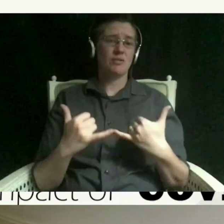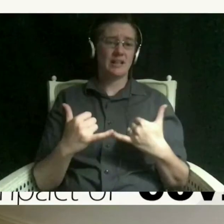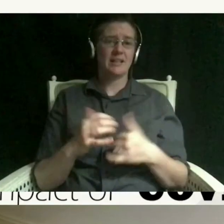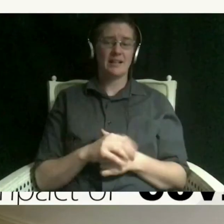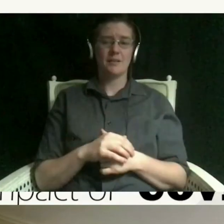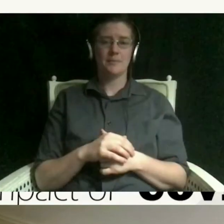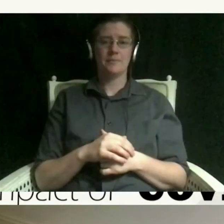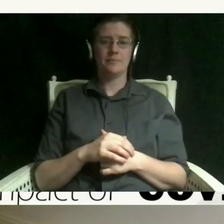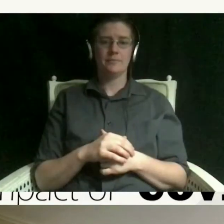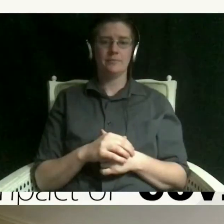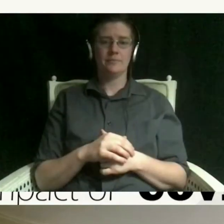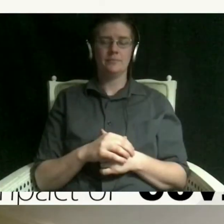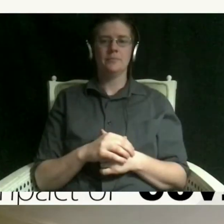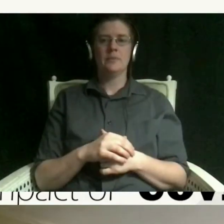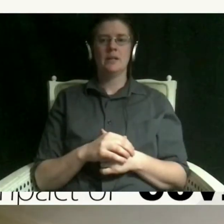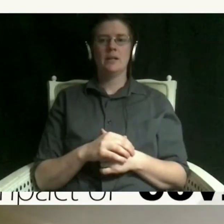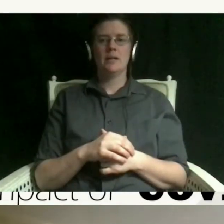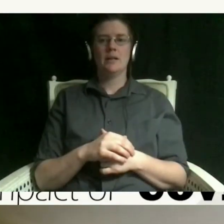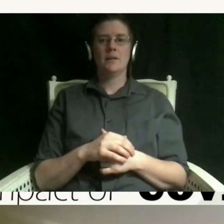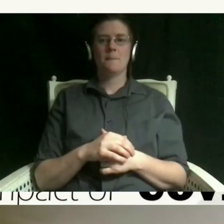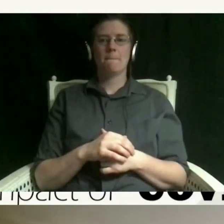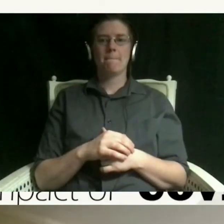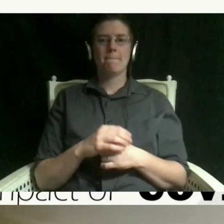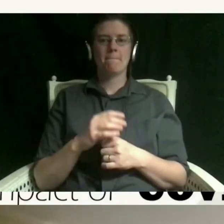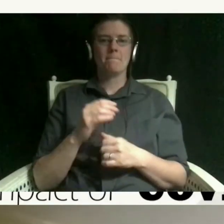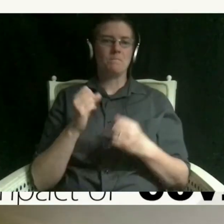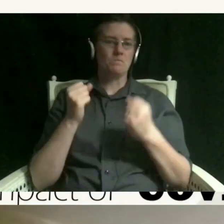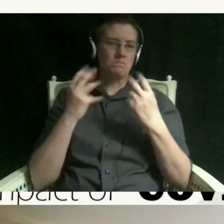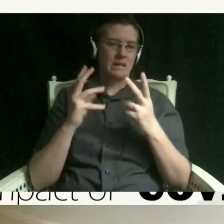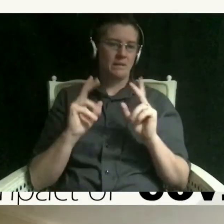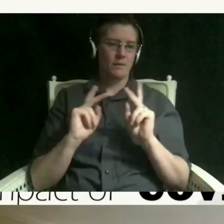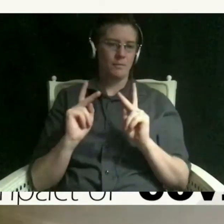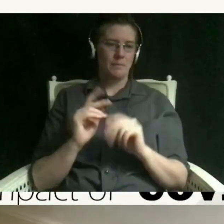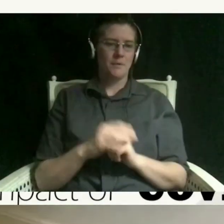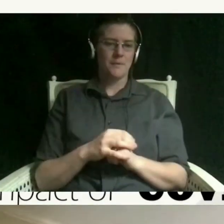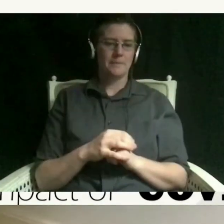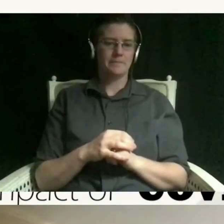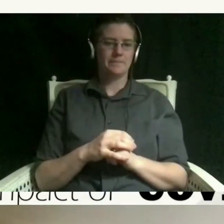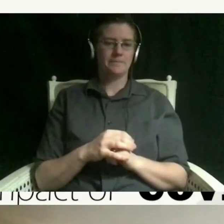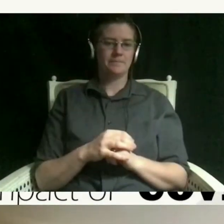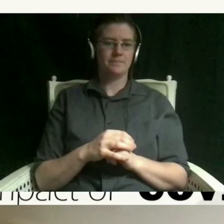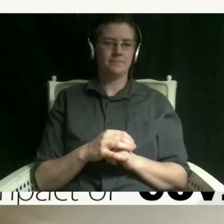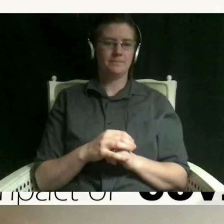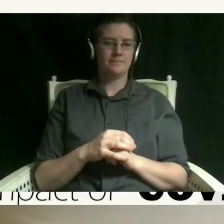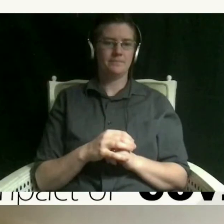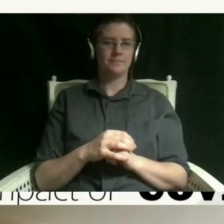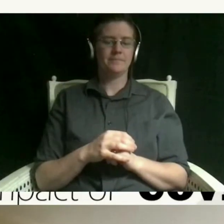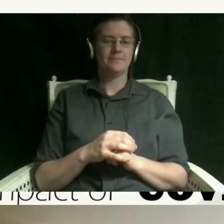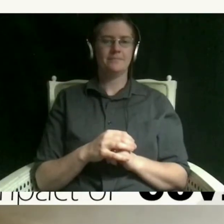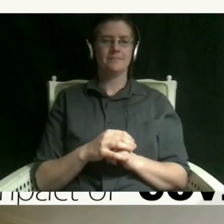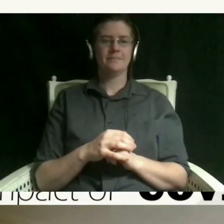themselves and a lot of other people yeah yeah oh really quickly i think we